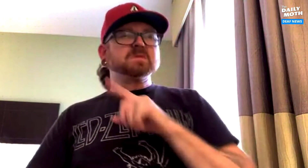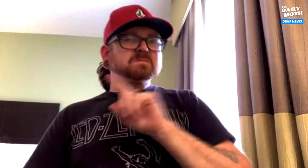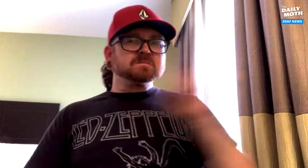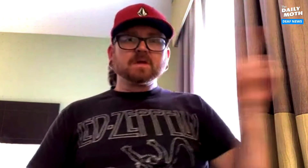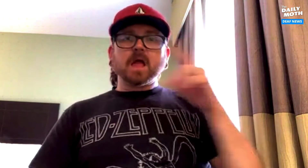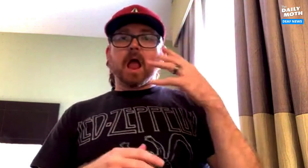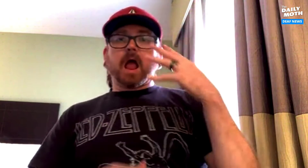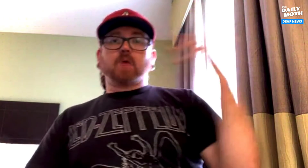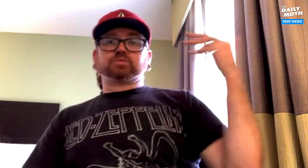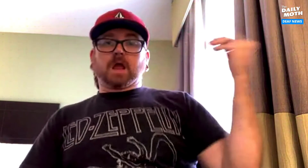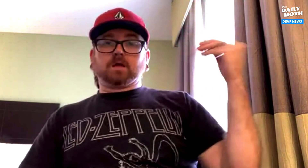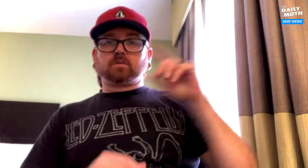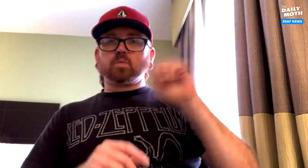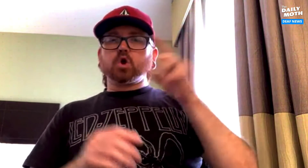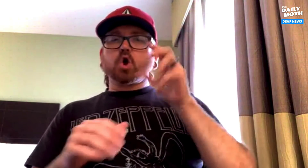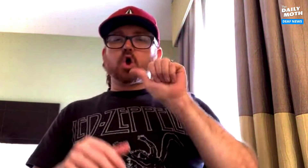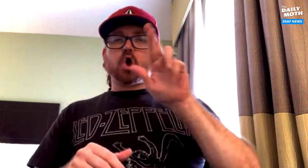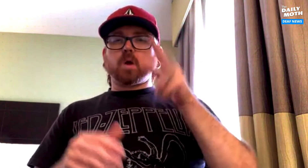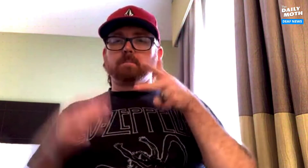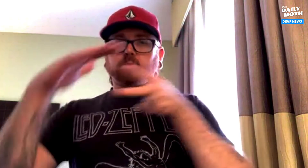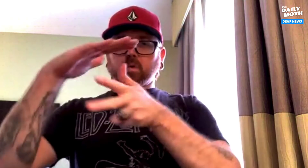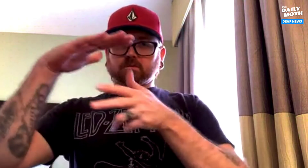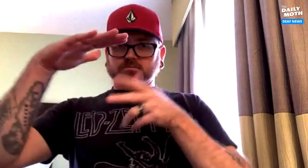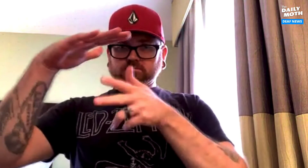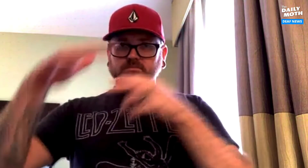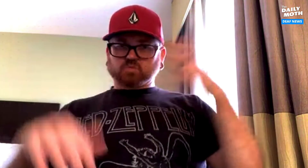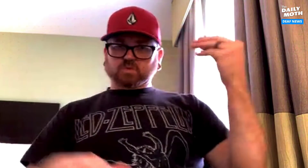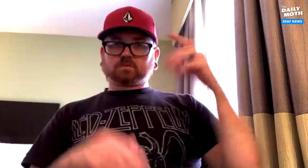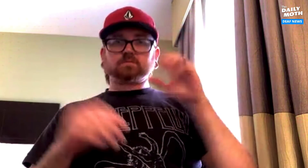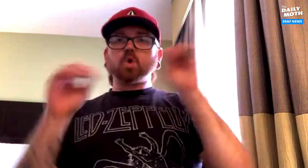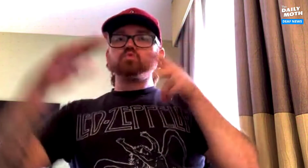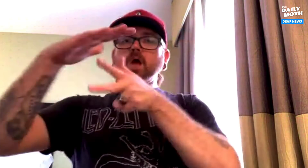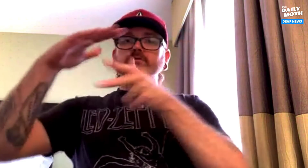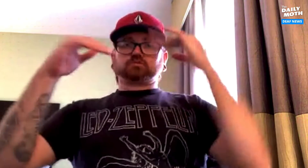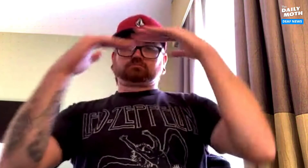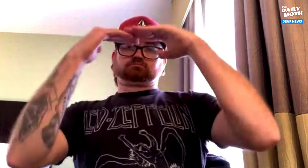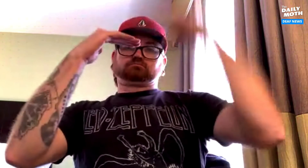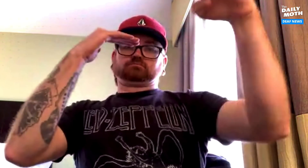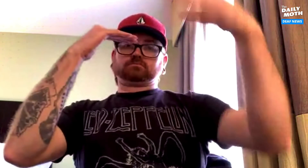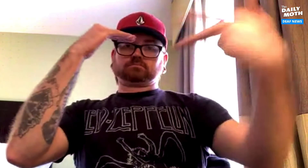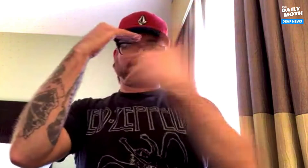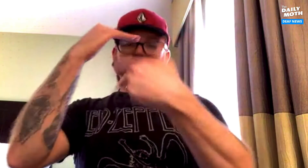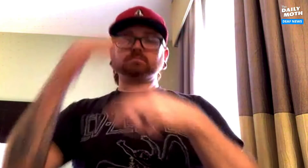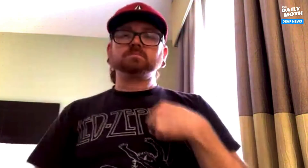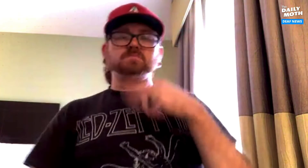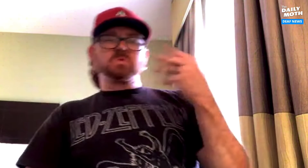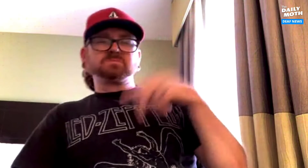I went outside where the carport was. It is not a garage but a carport.